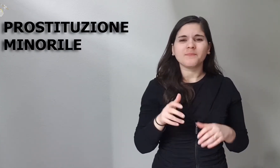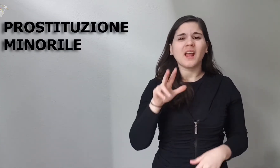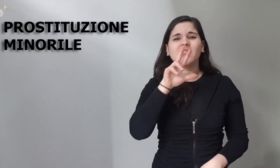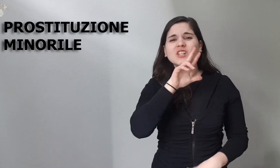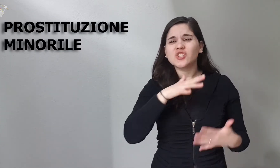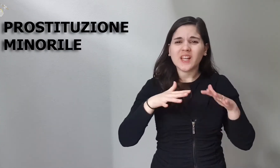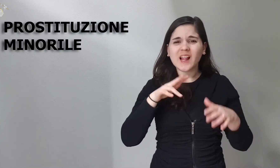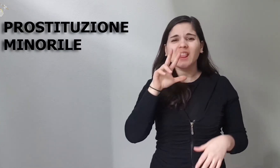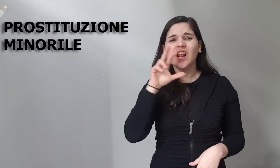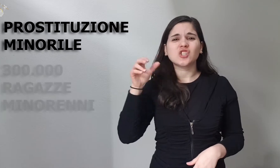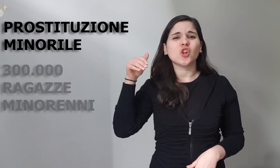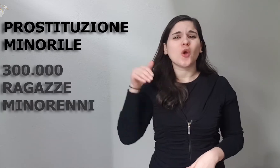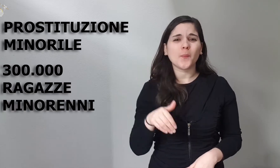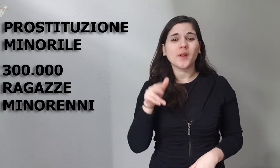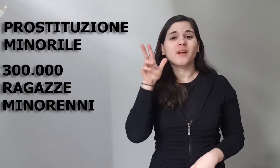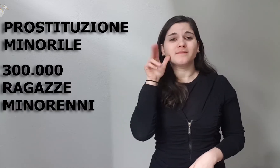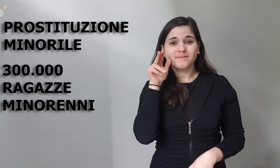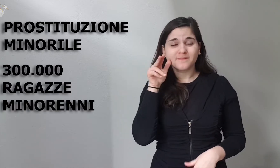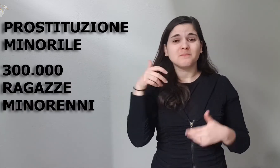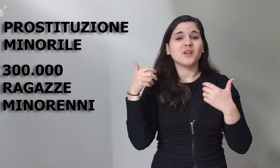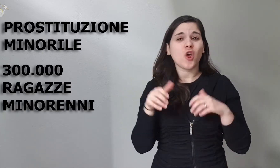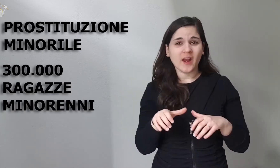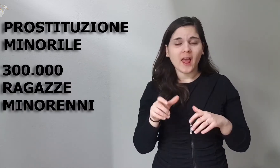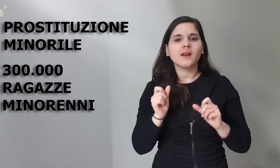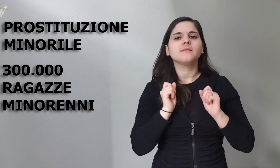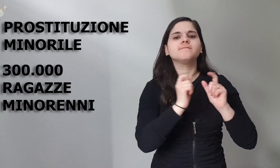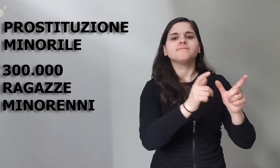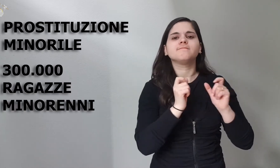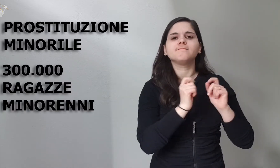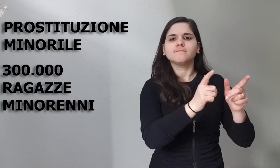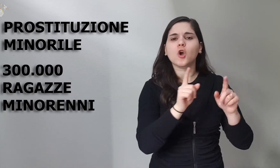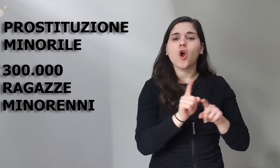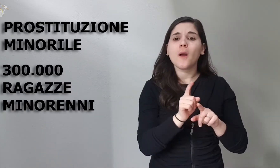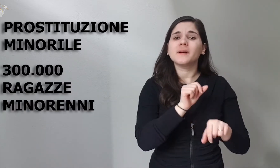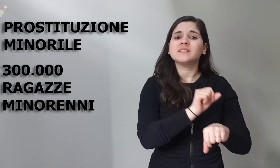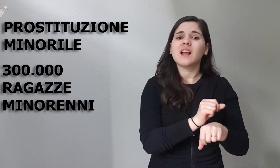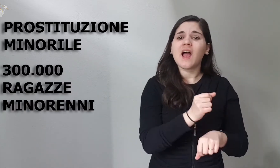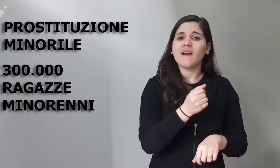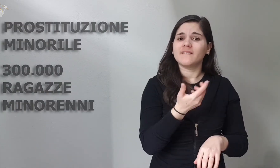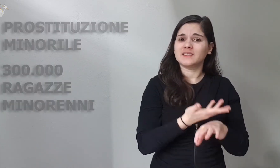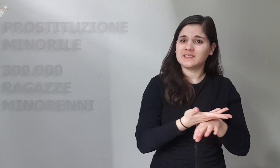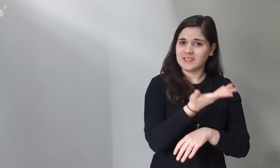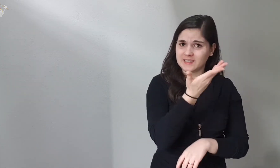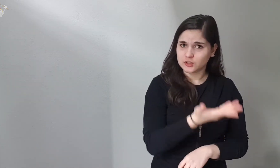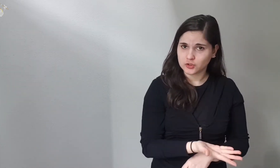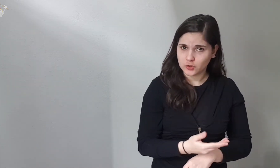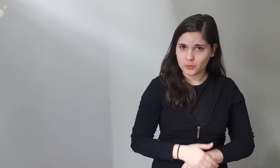About 300,000 minors are sold as sex slaves.